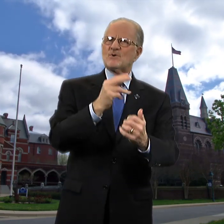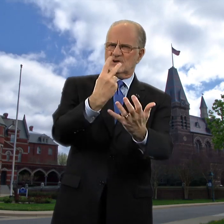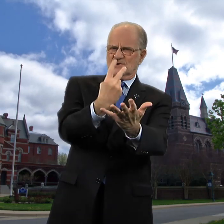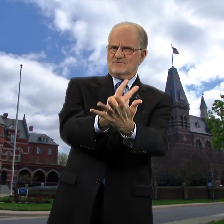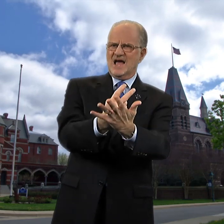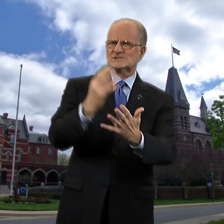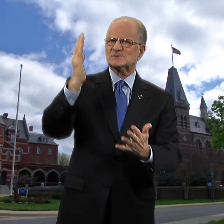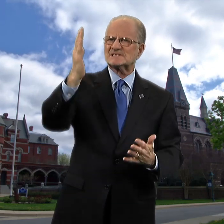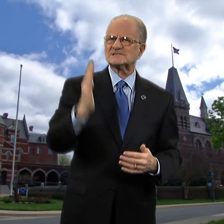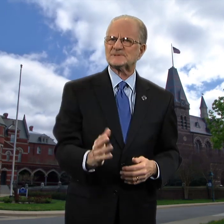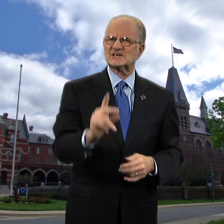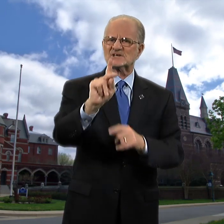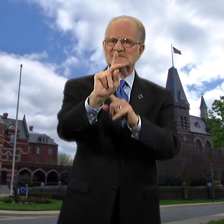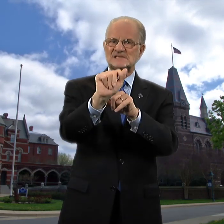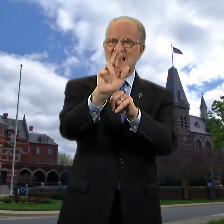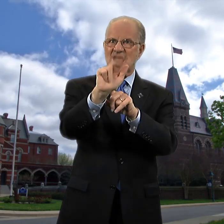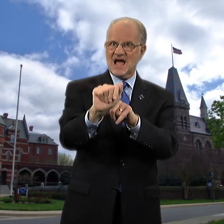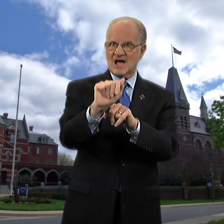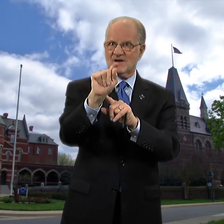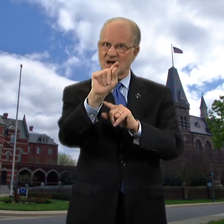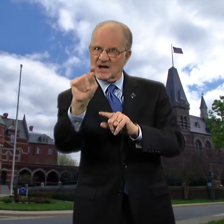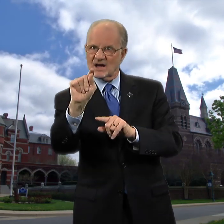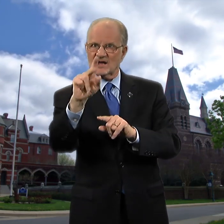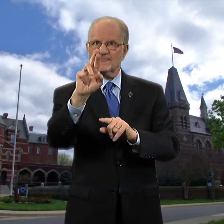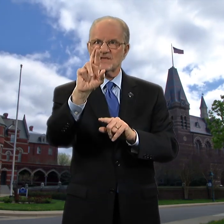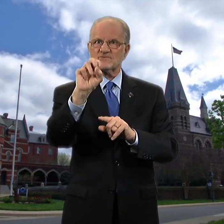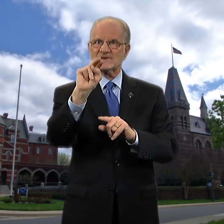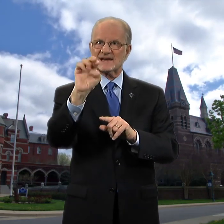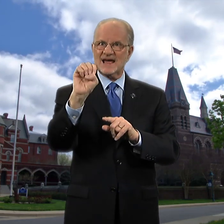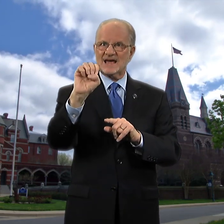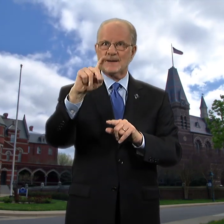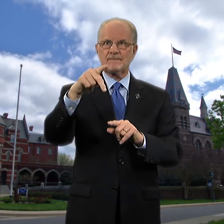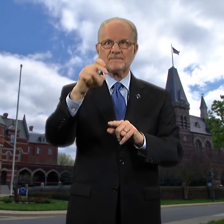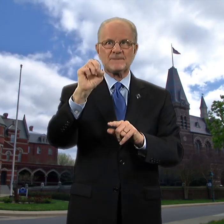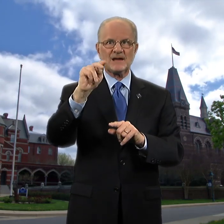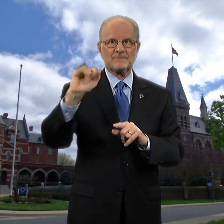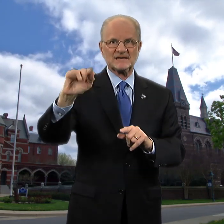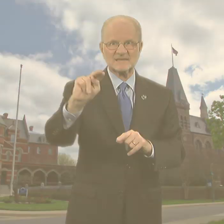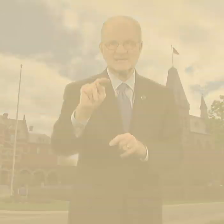Our graduate speaker is Kara-Renee Pepin.